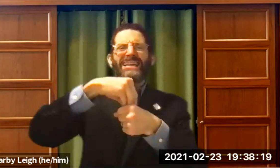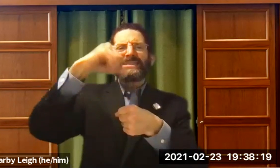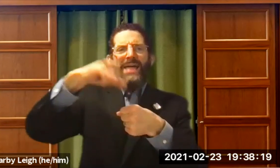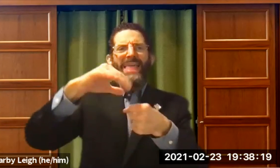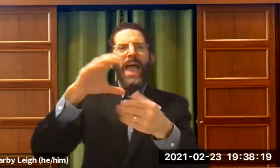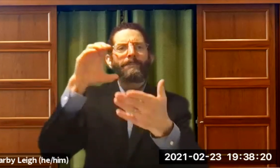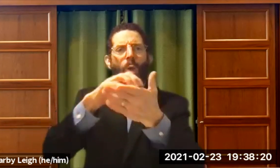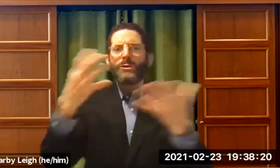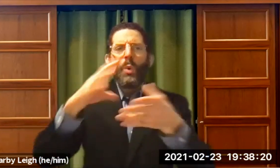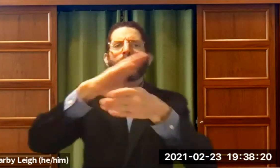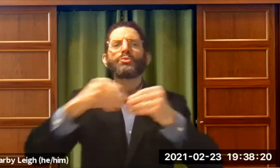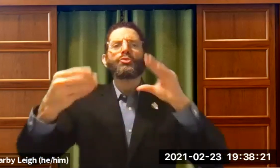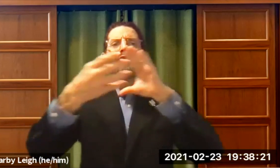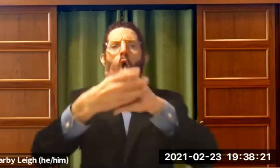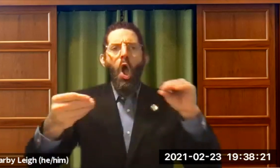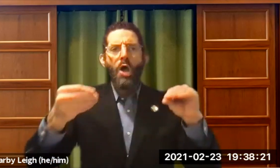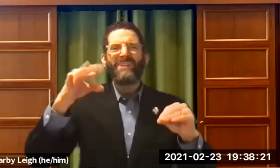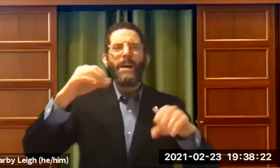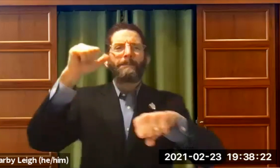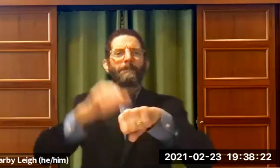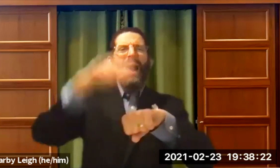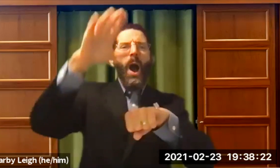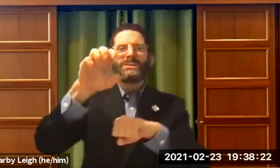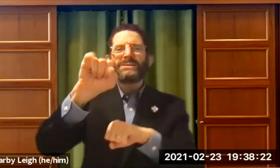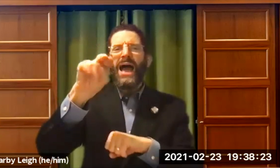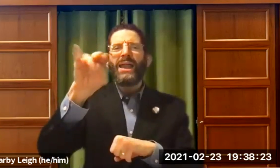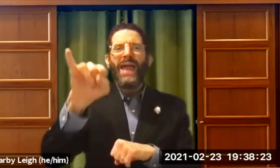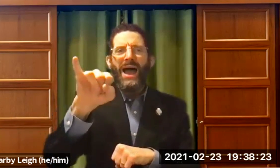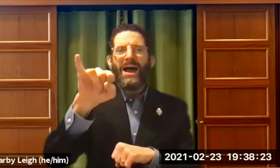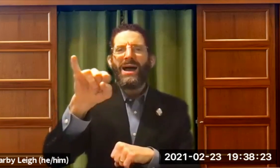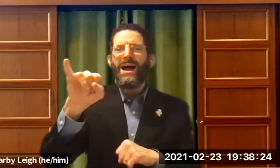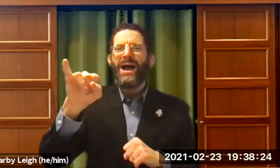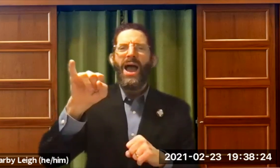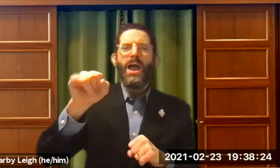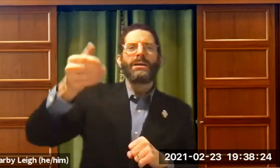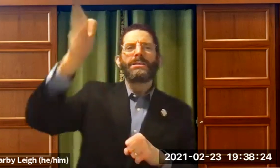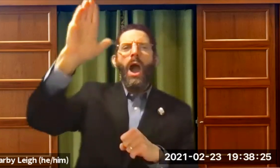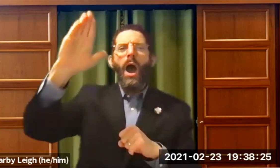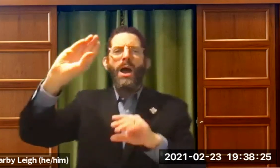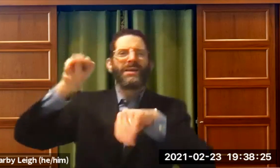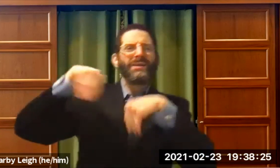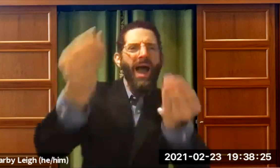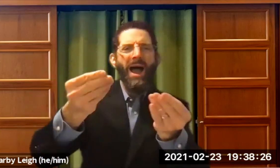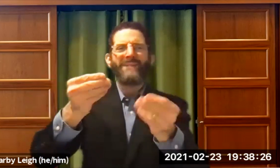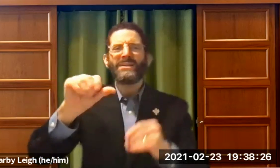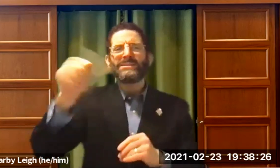And in that parsha is the story of the Mount Sinai where